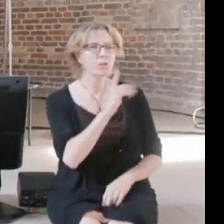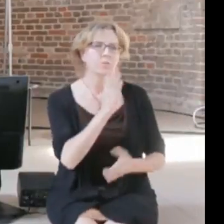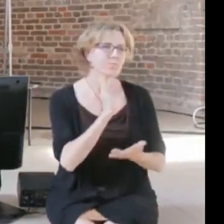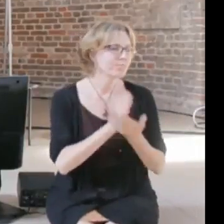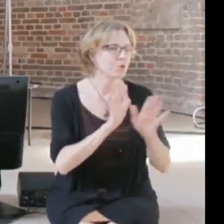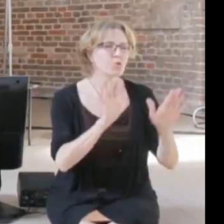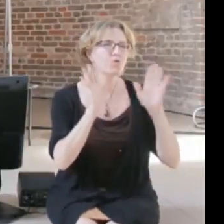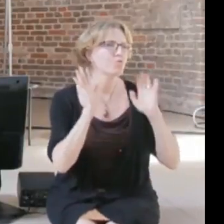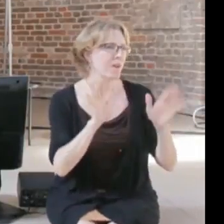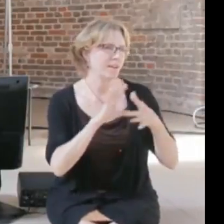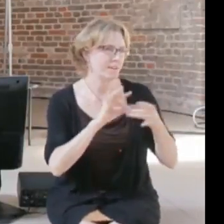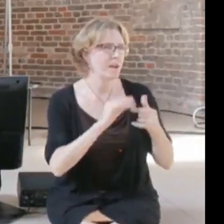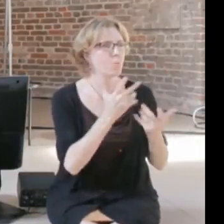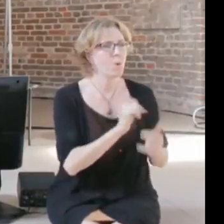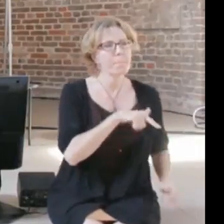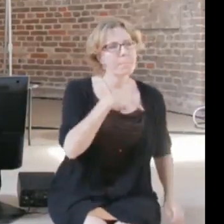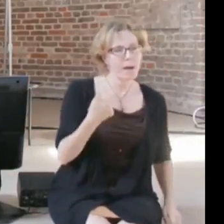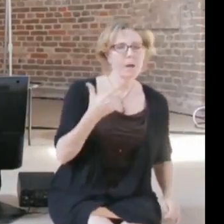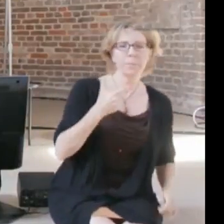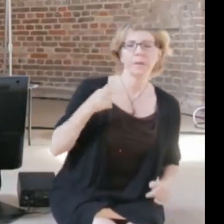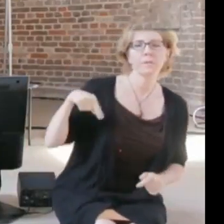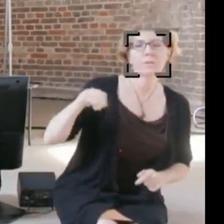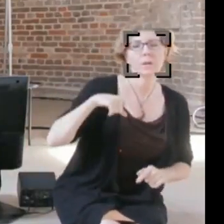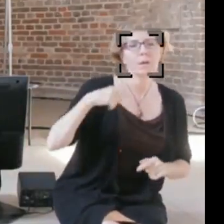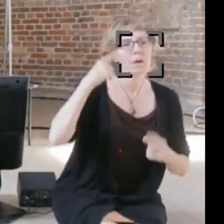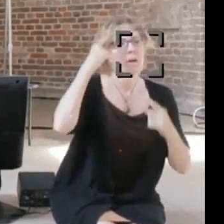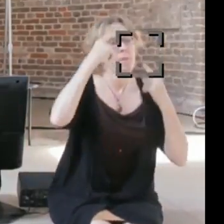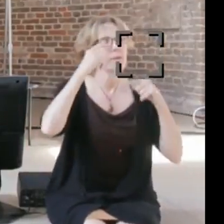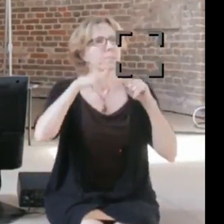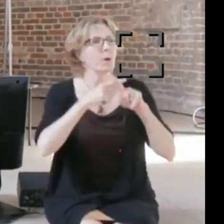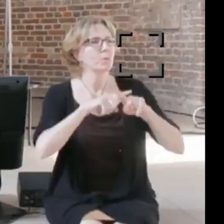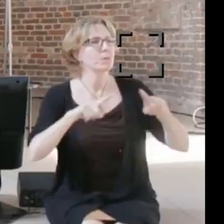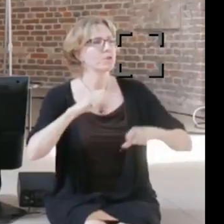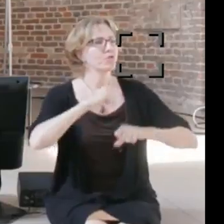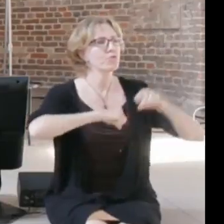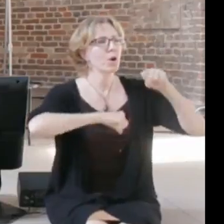of structures and systems that we would need to support an engagement with things like